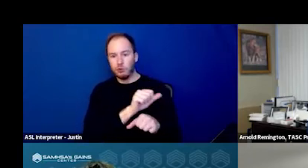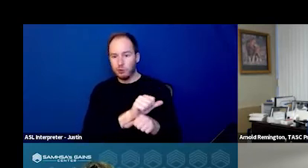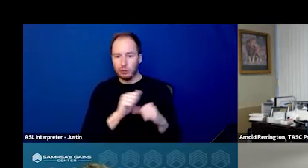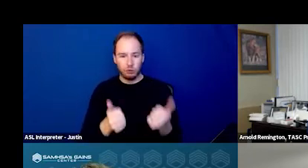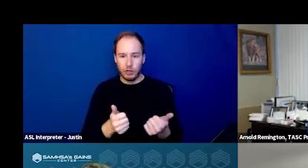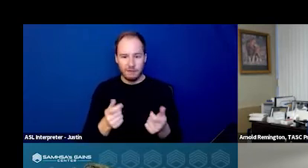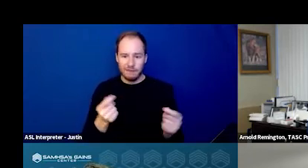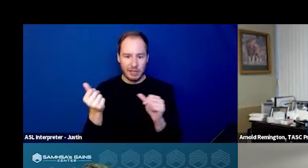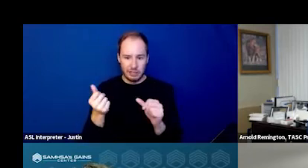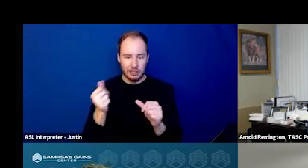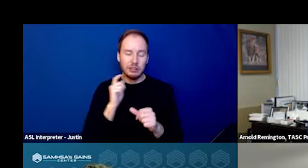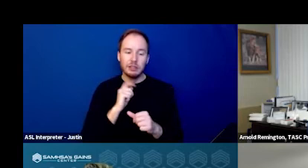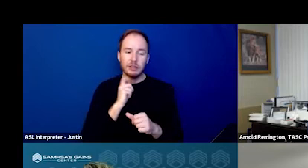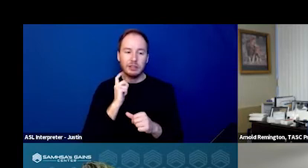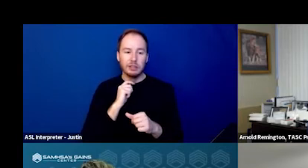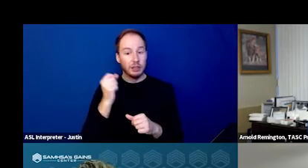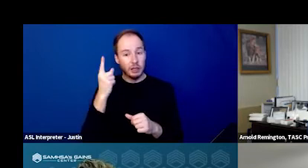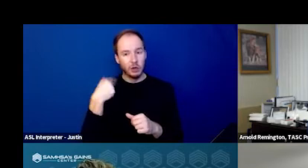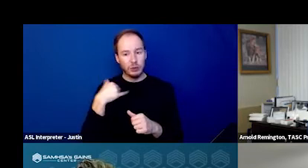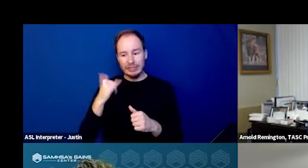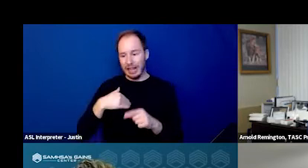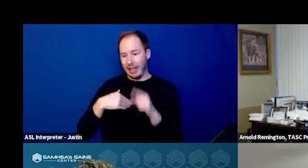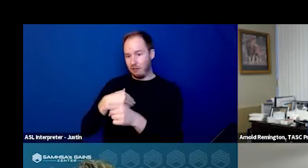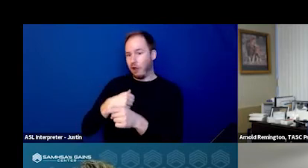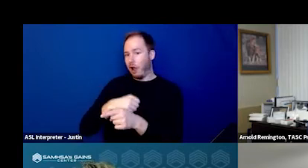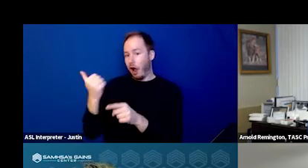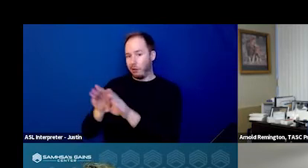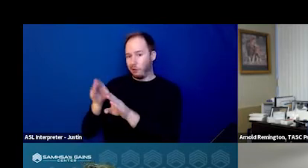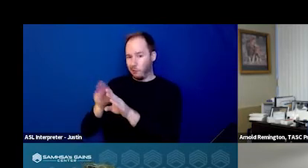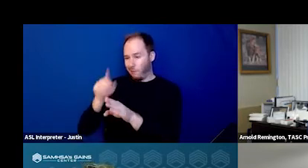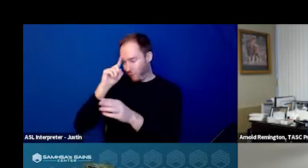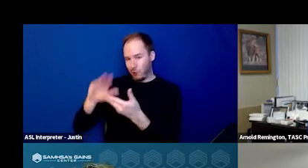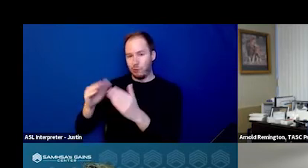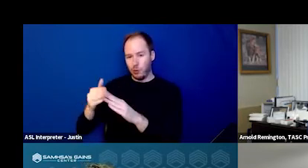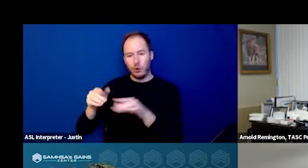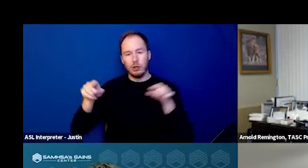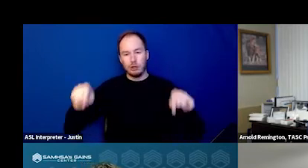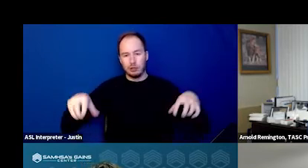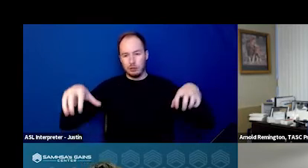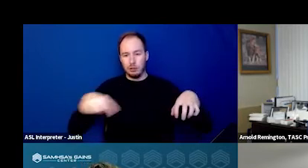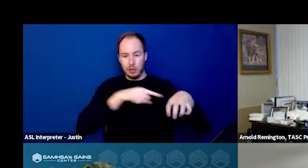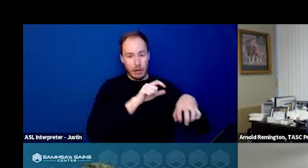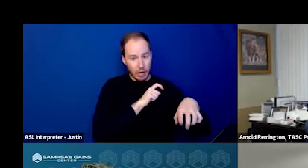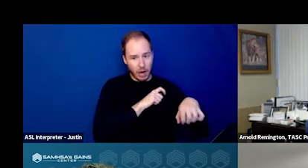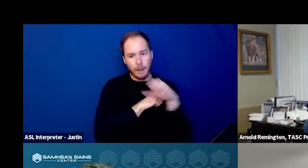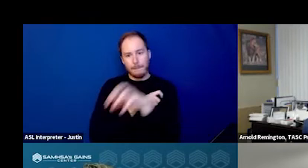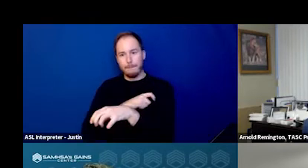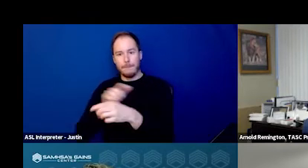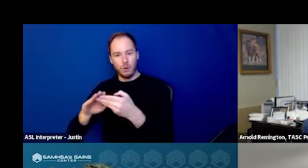But at the same time, we still had a front door for the community. So we created a simultaneous response team inside our